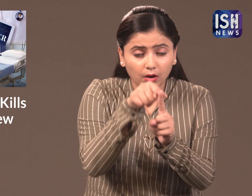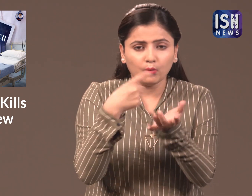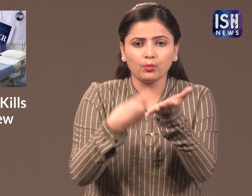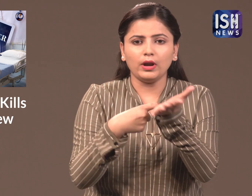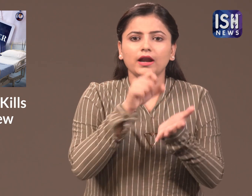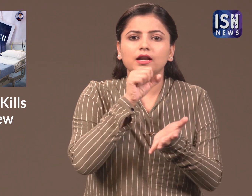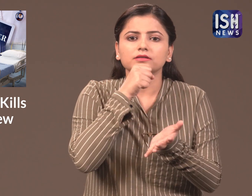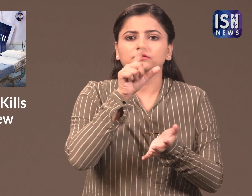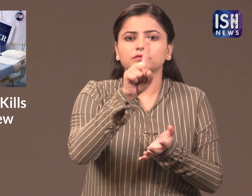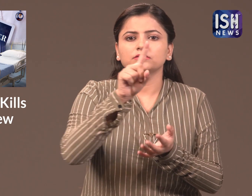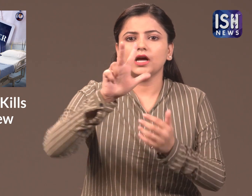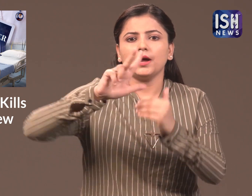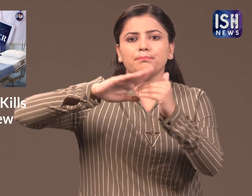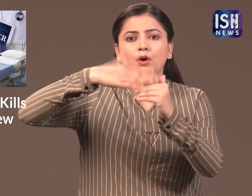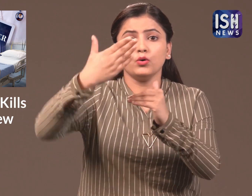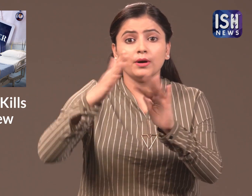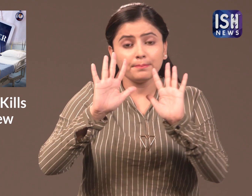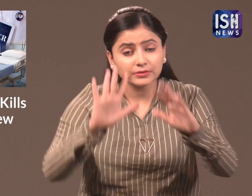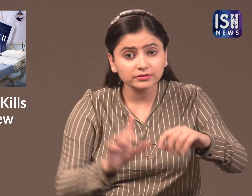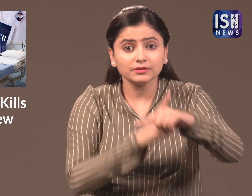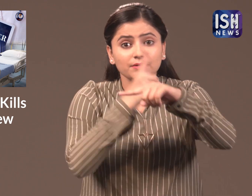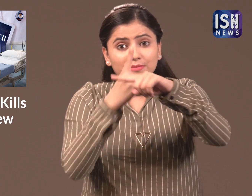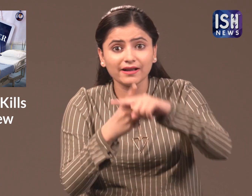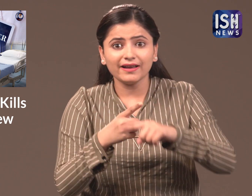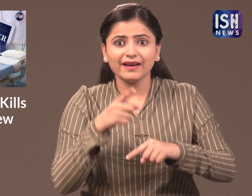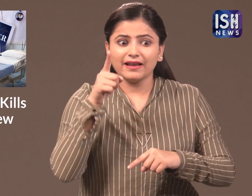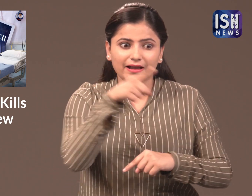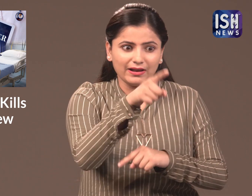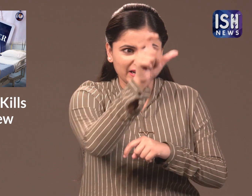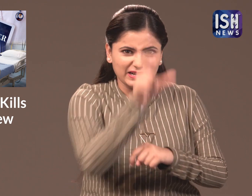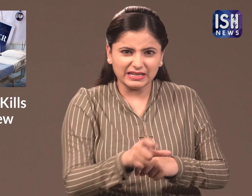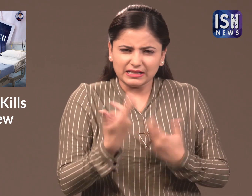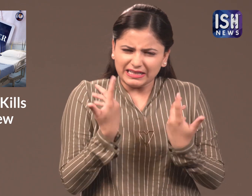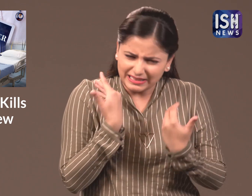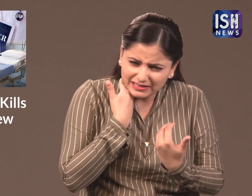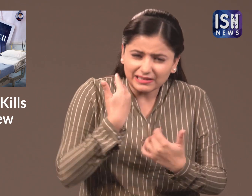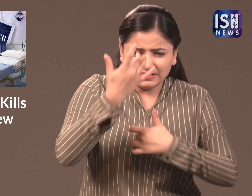drugs the drugs can only be given to people above the age of 18 if a person